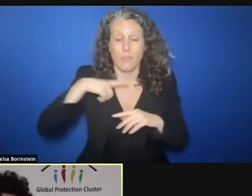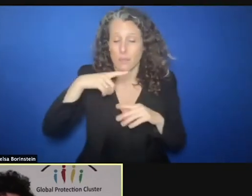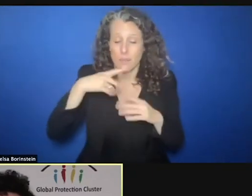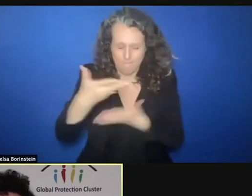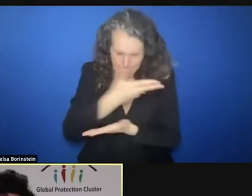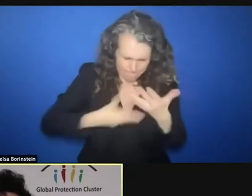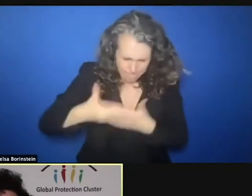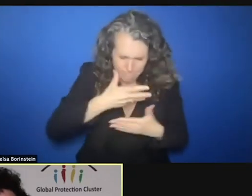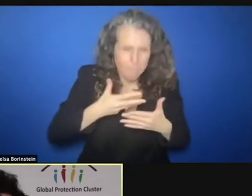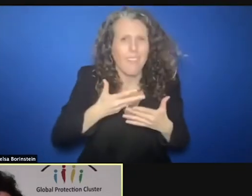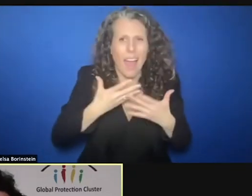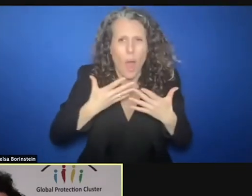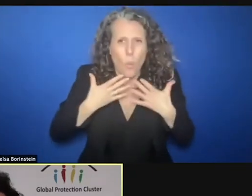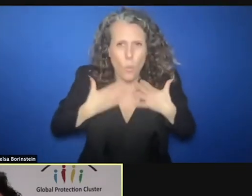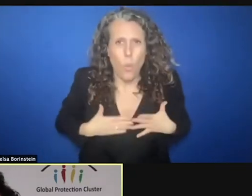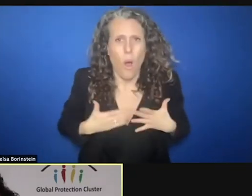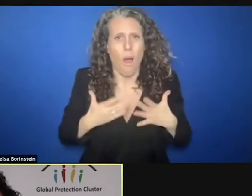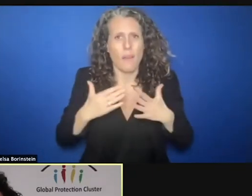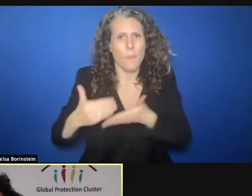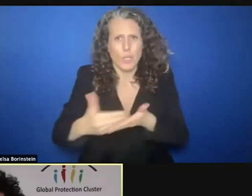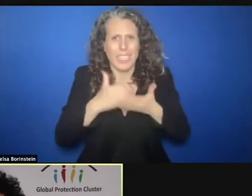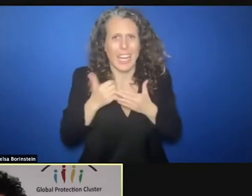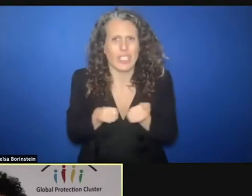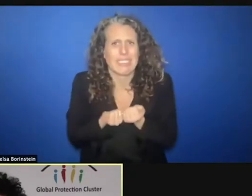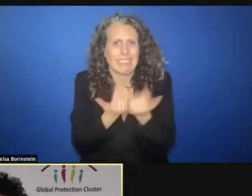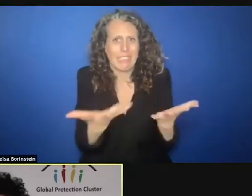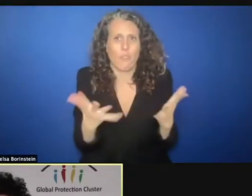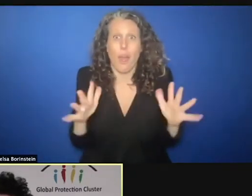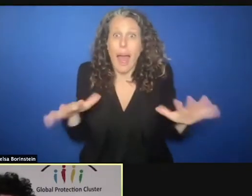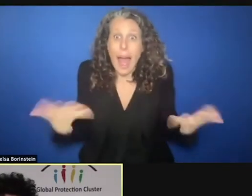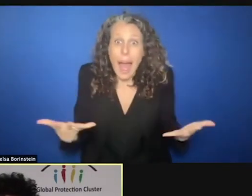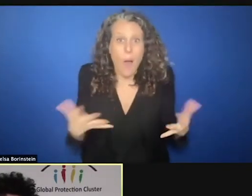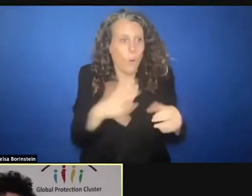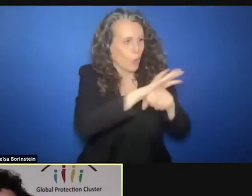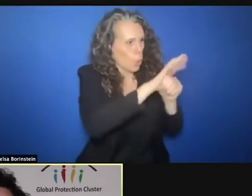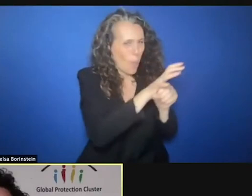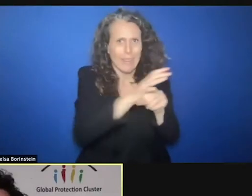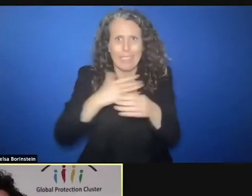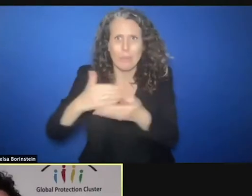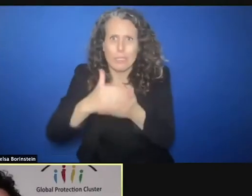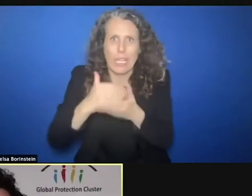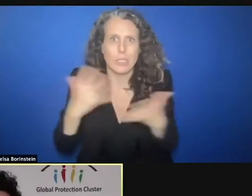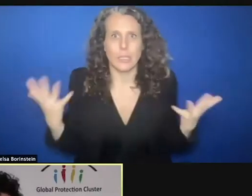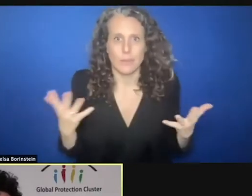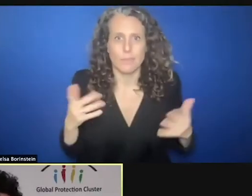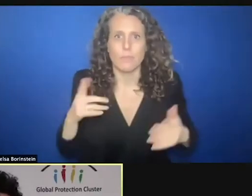delivering protection in this era of COVID. And I would like to highlight today three takeaways